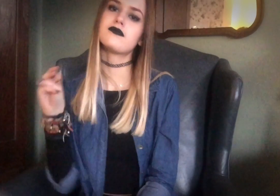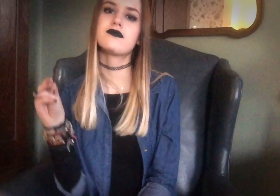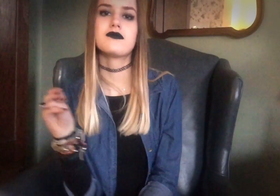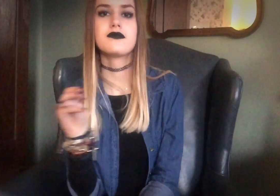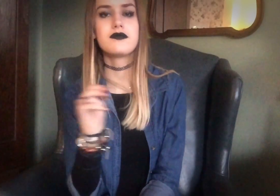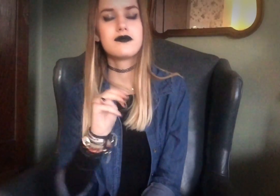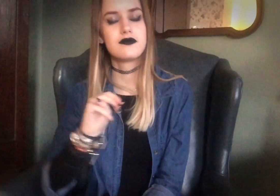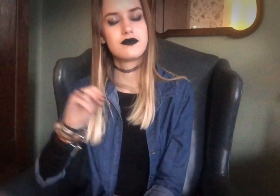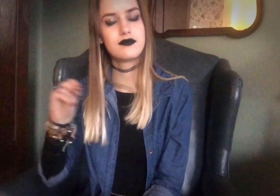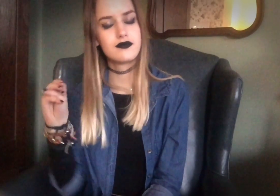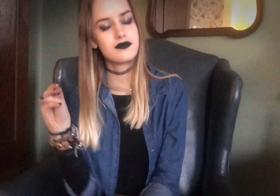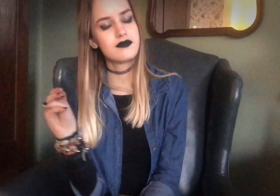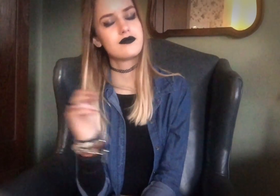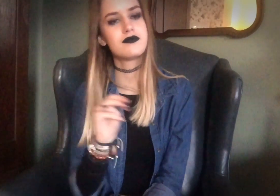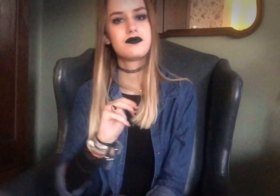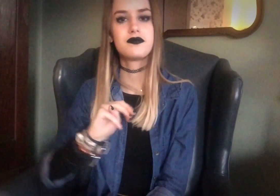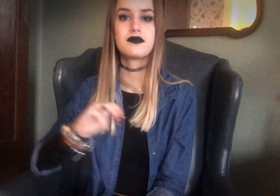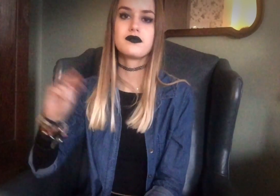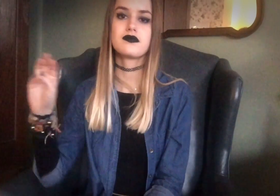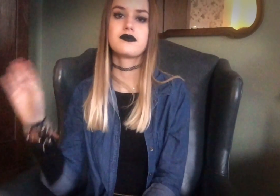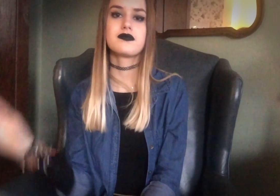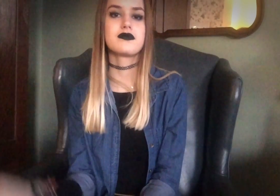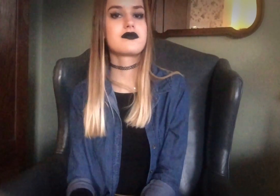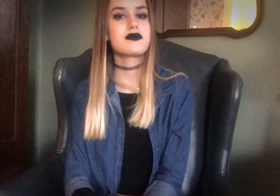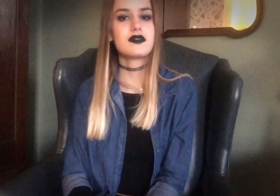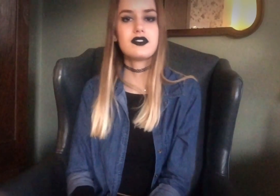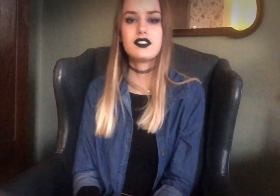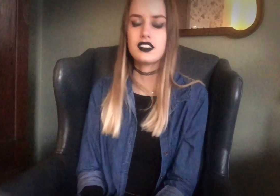Mm mm mm mm mm mm